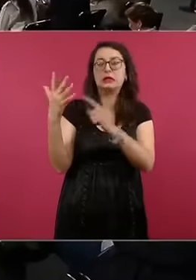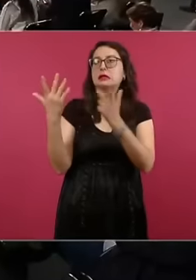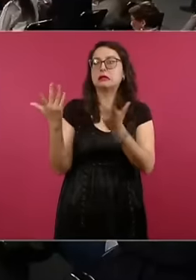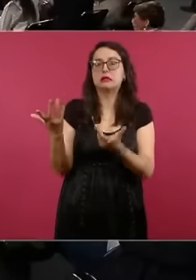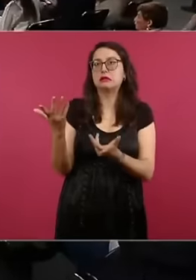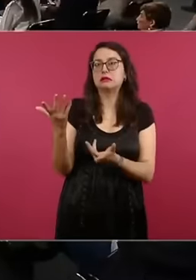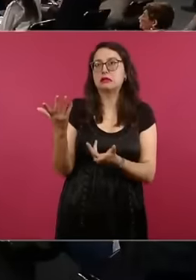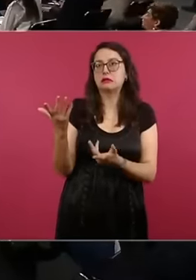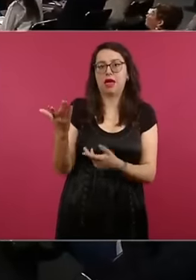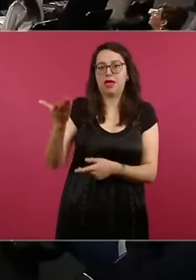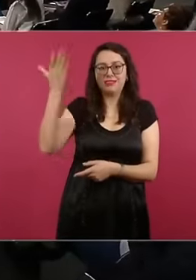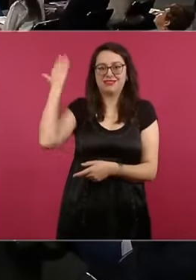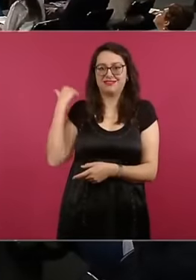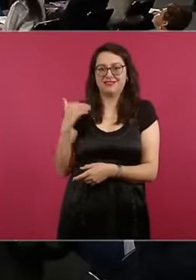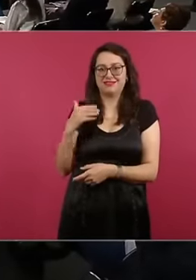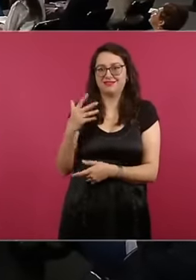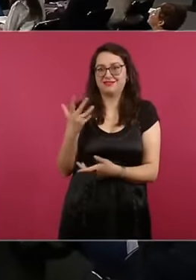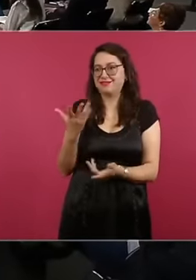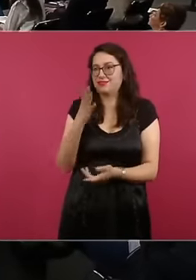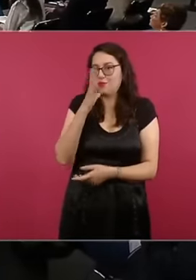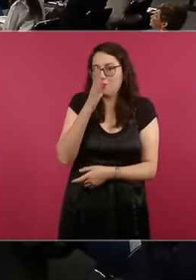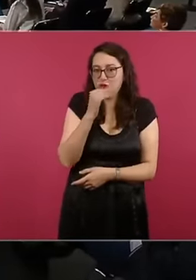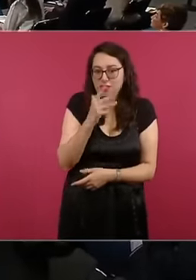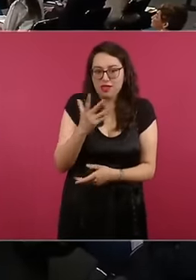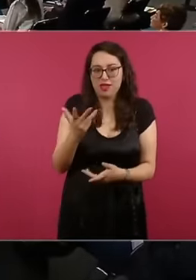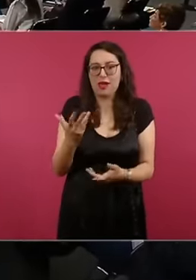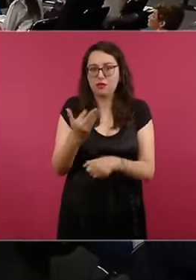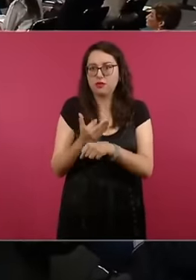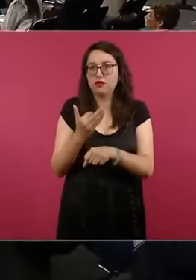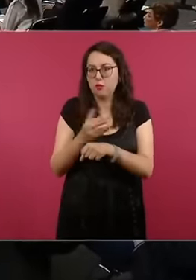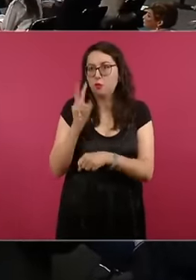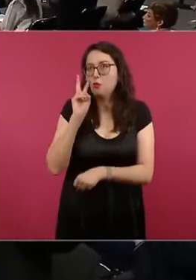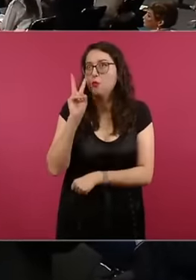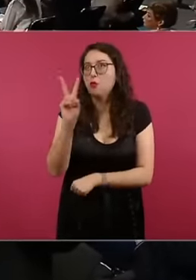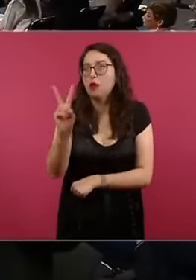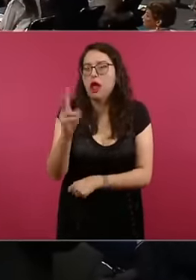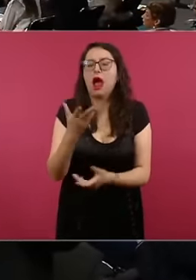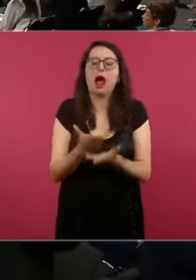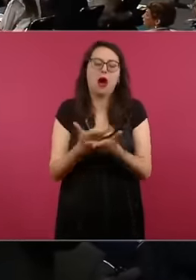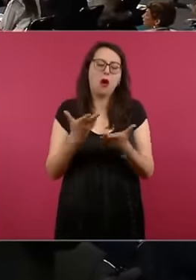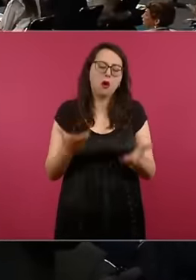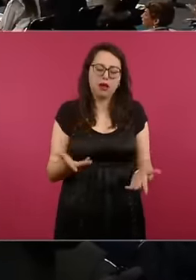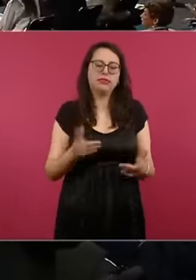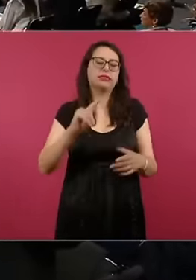let's say not through a method called coronagraphy, but hey in Actually, I was referring to